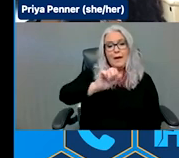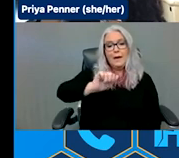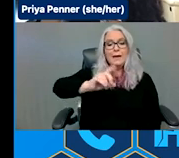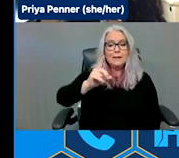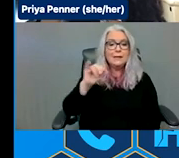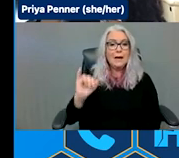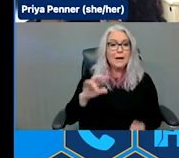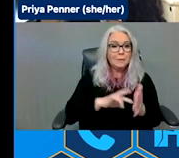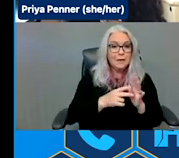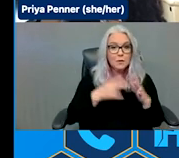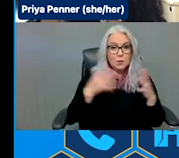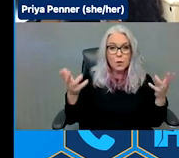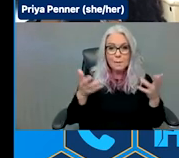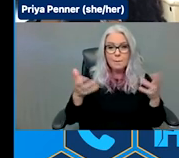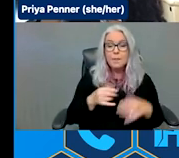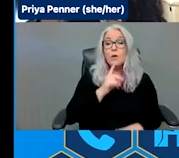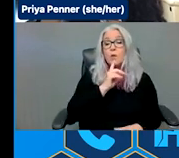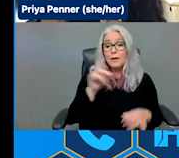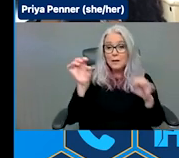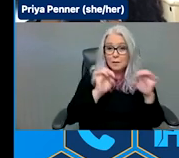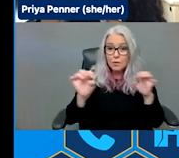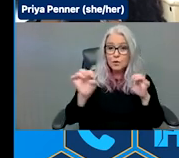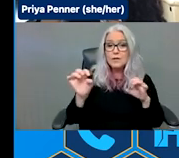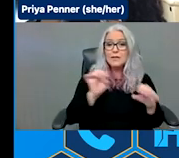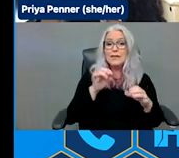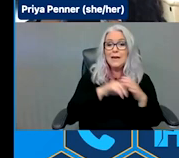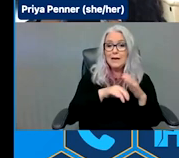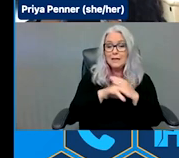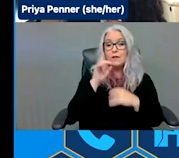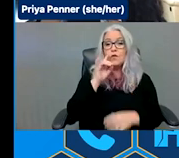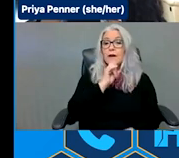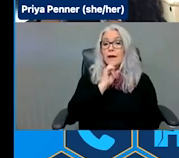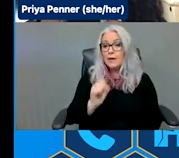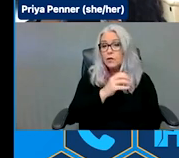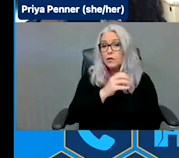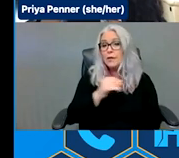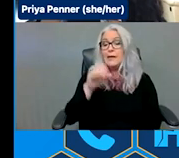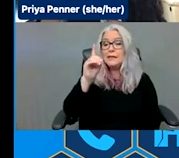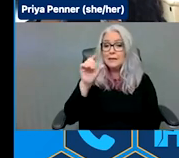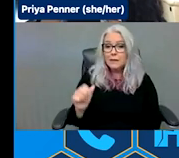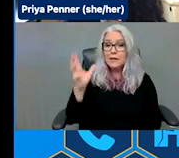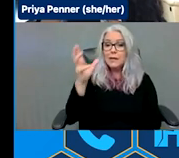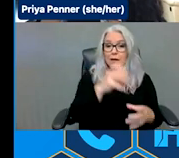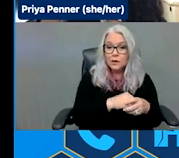Real Emergency Access for Aging and Disability Inclusion, REAADI for